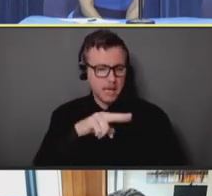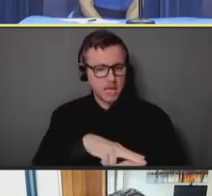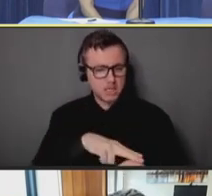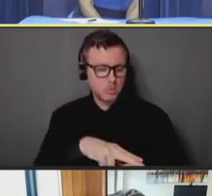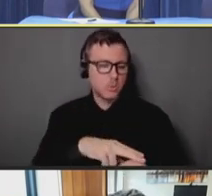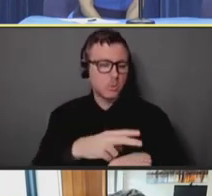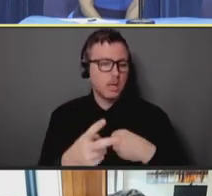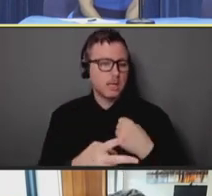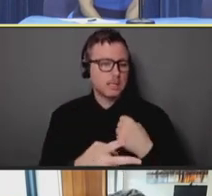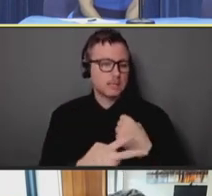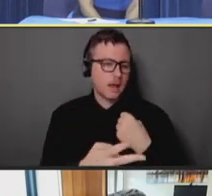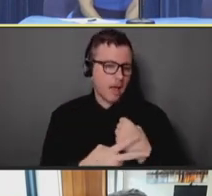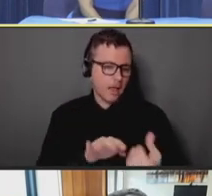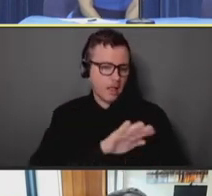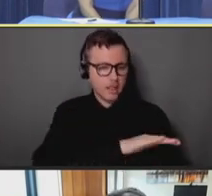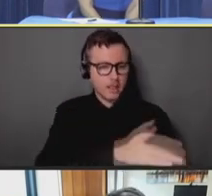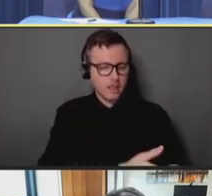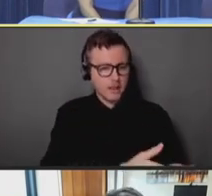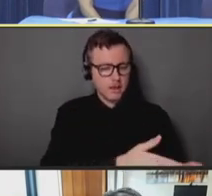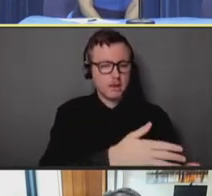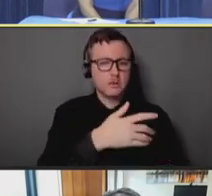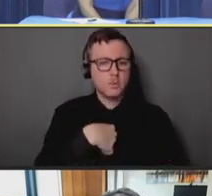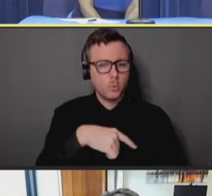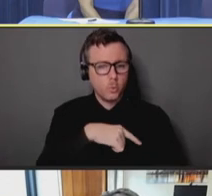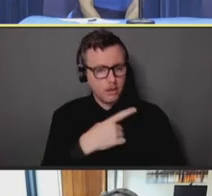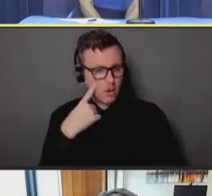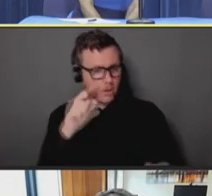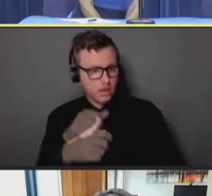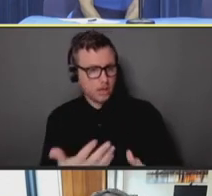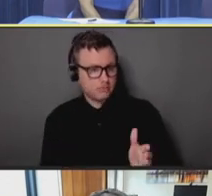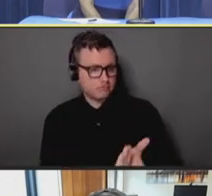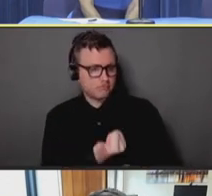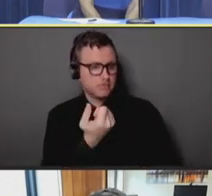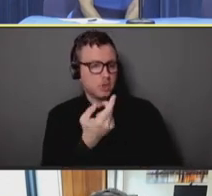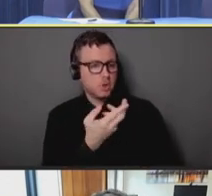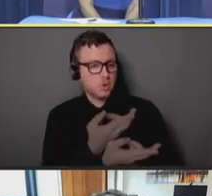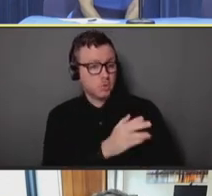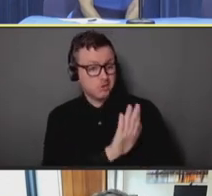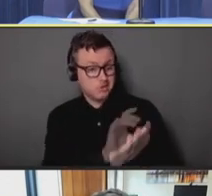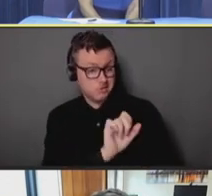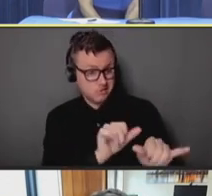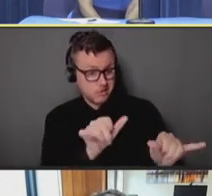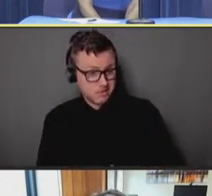we were just dependent on using their system, and lots of, you know,